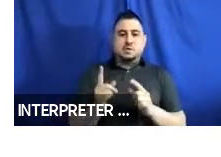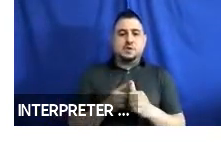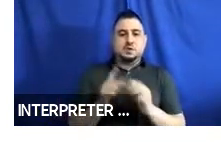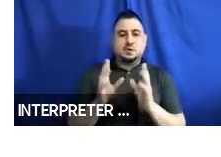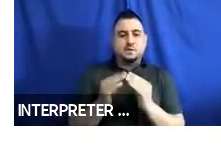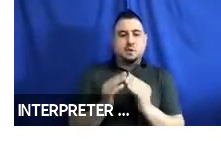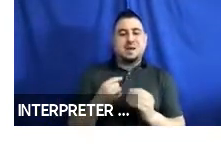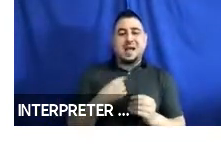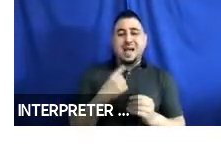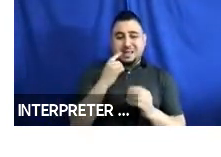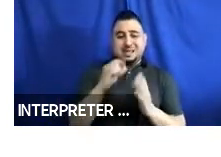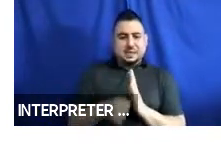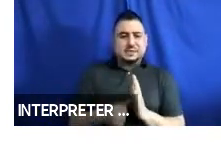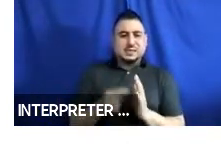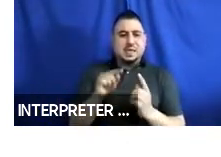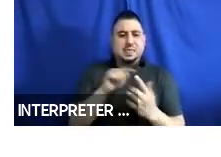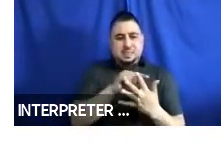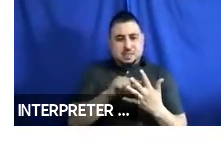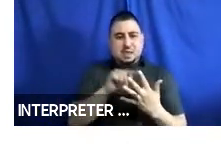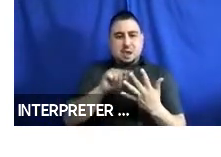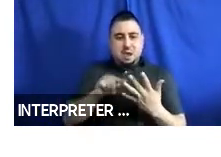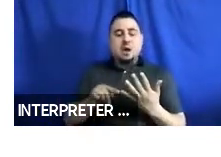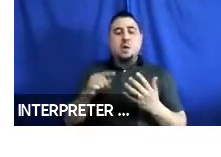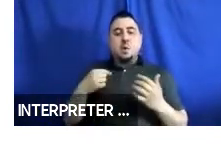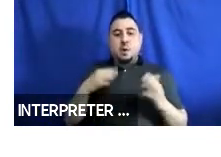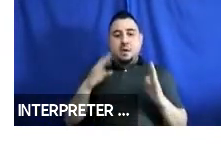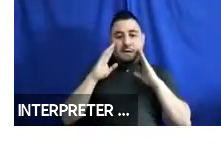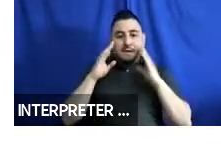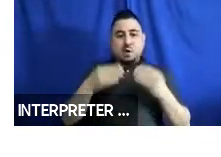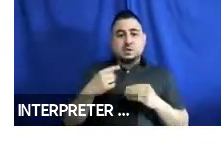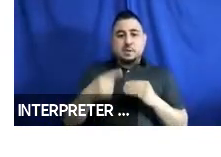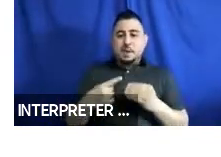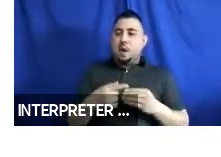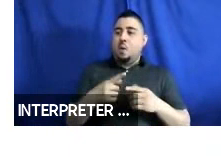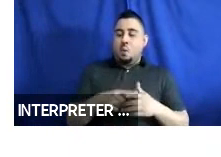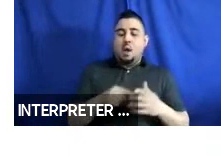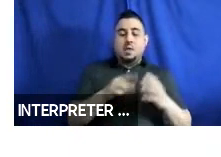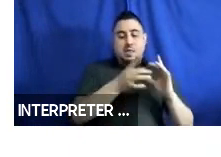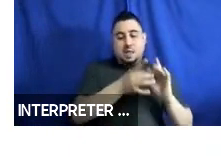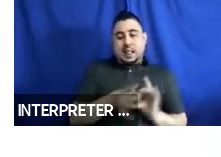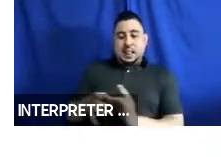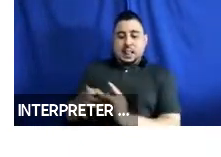is worth emphasizing that while we are focusing on the riding link today, and we focused on